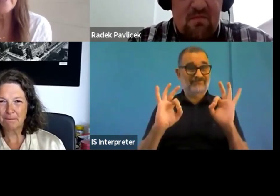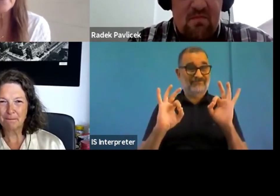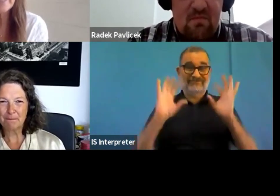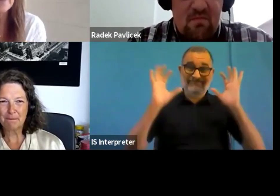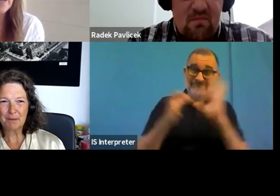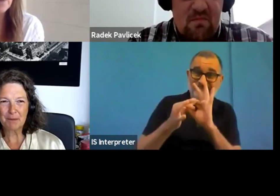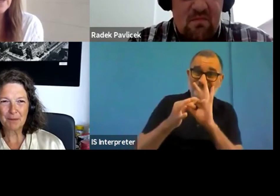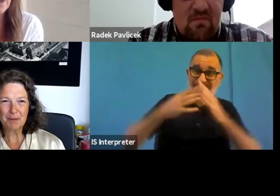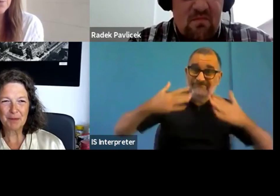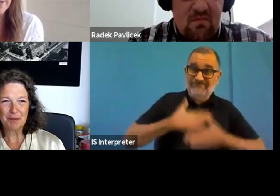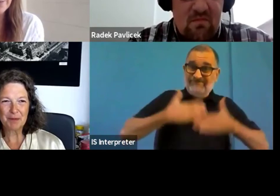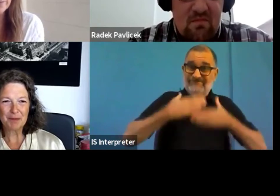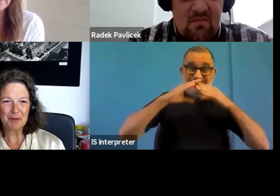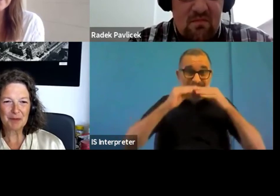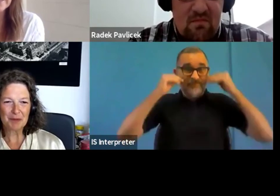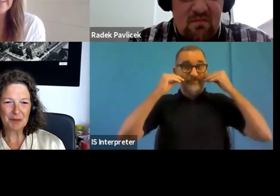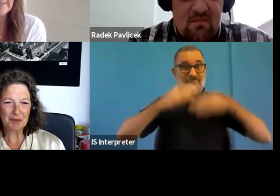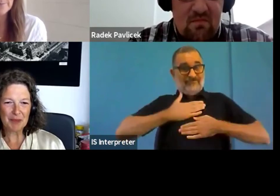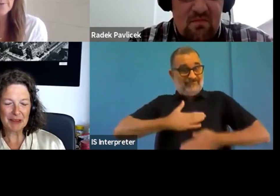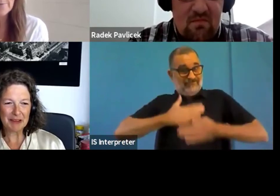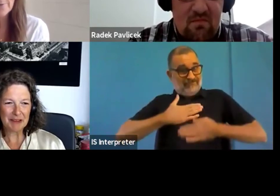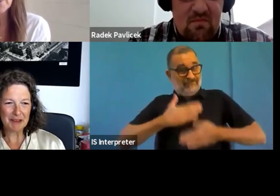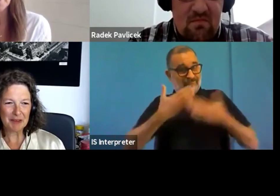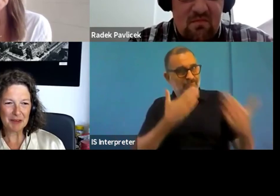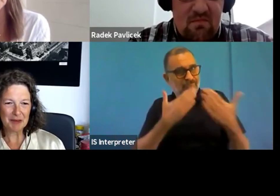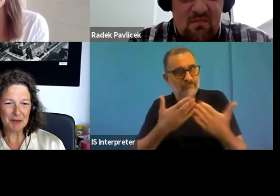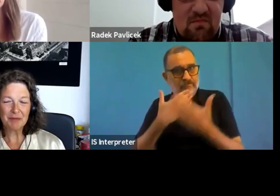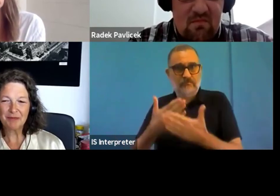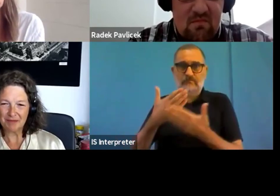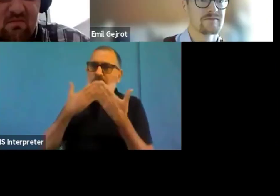So now I will go back to the slightly less positive part which is kind of obstacles and